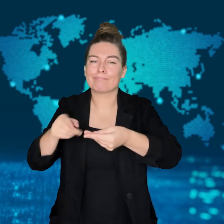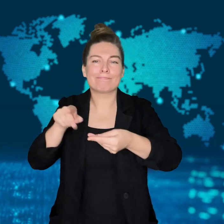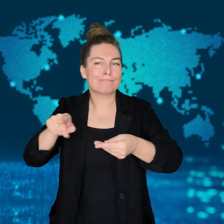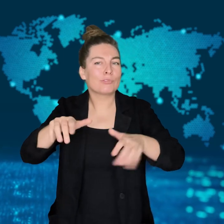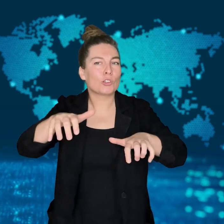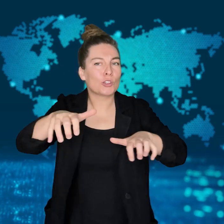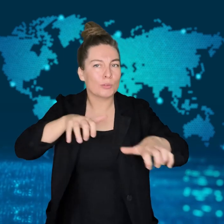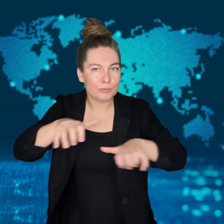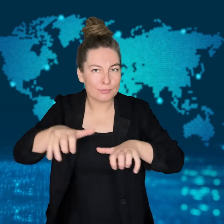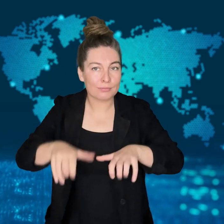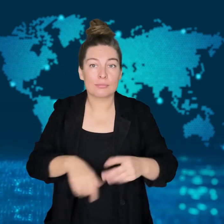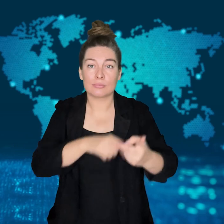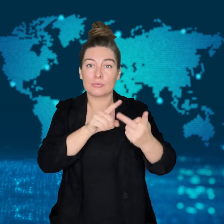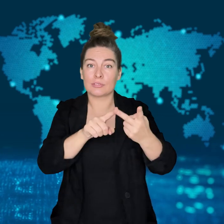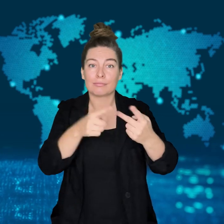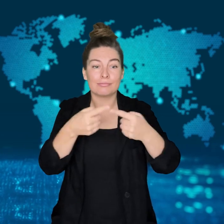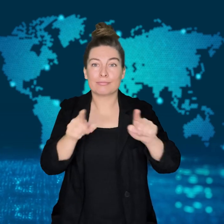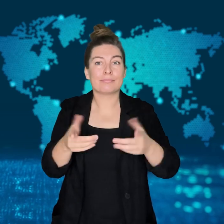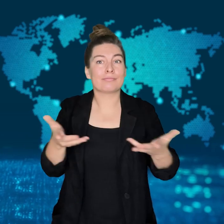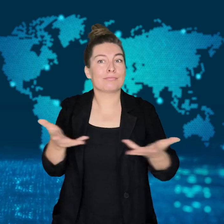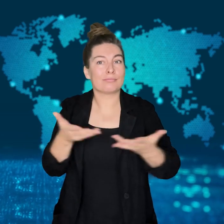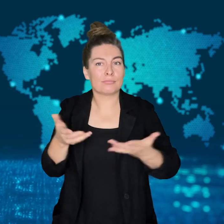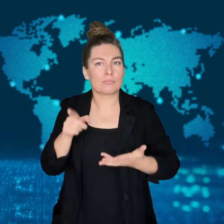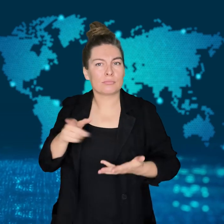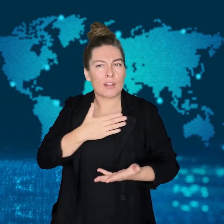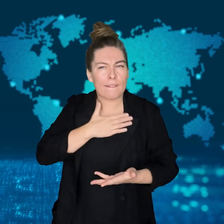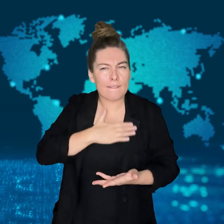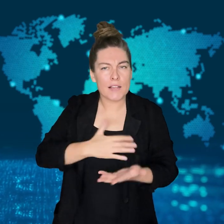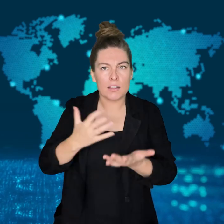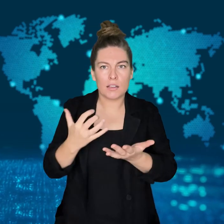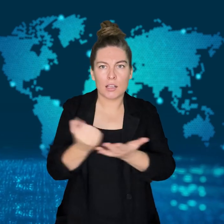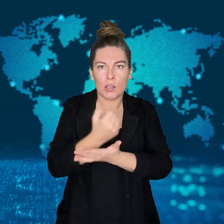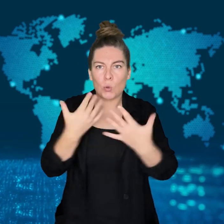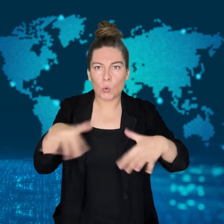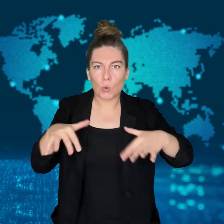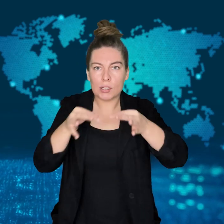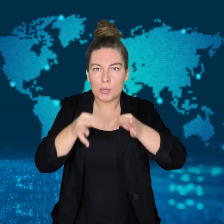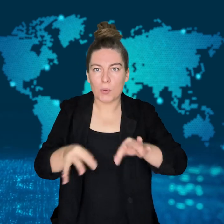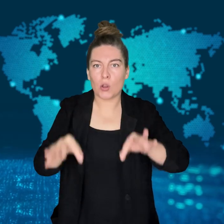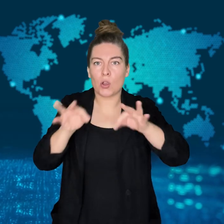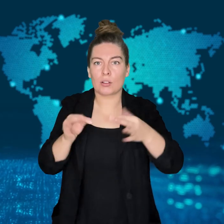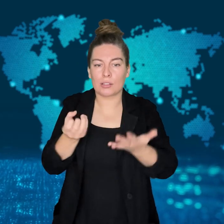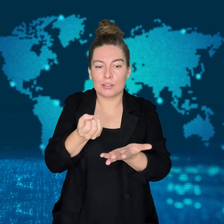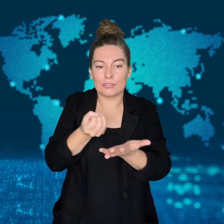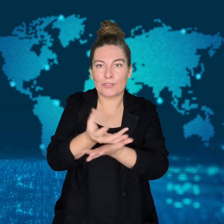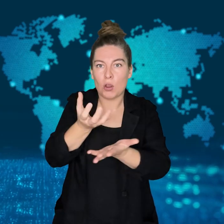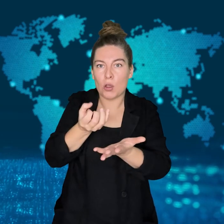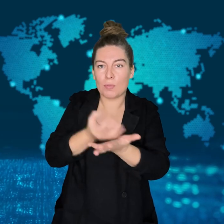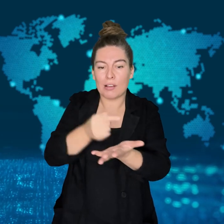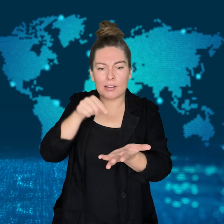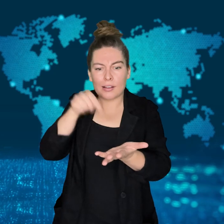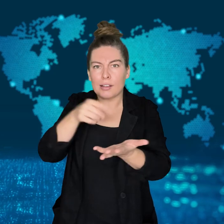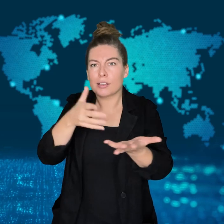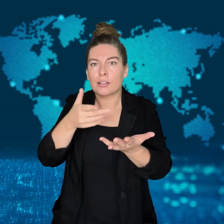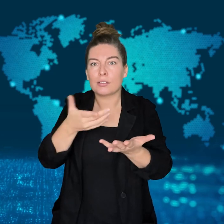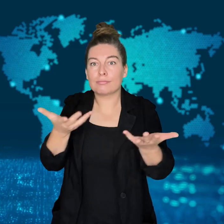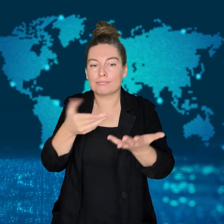from overseas businessmen. The second case is connected to "exchanging favors"